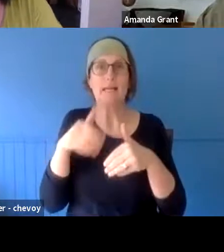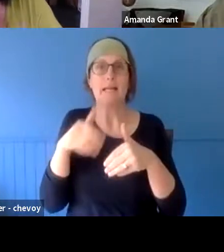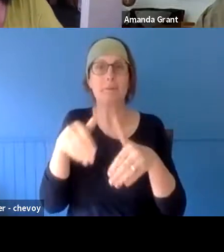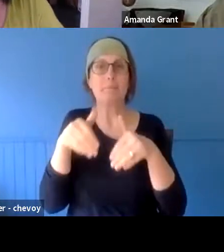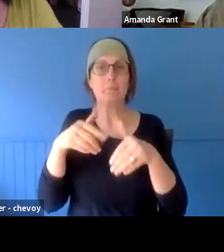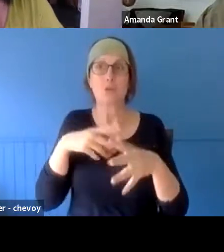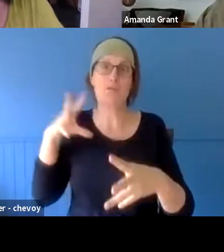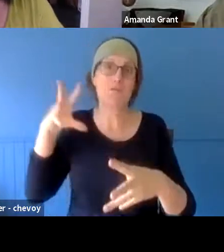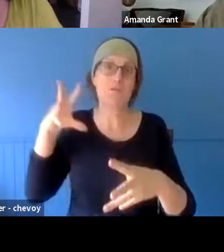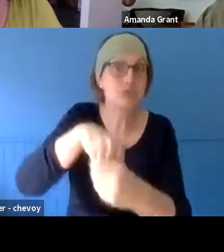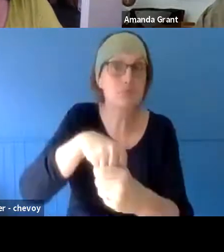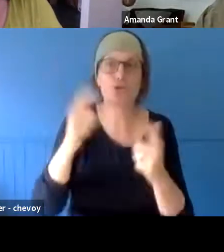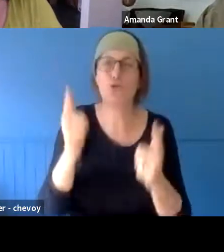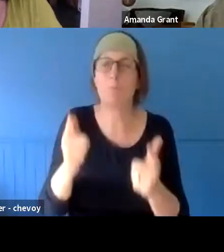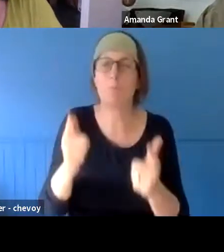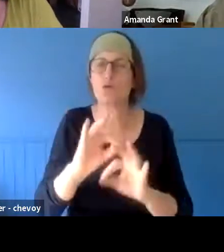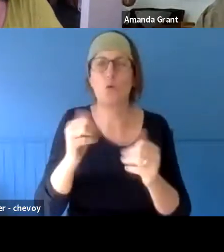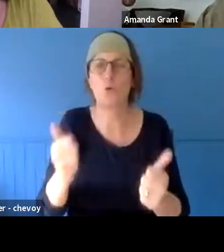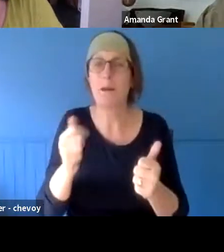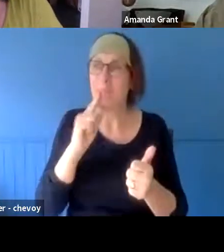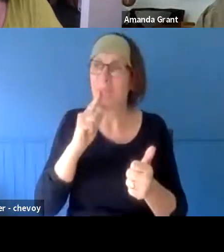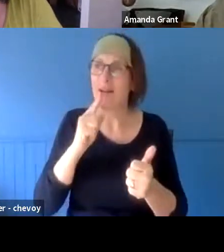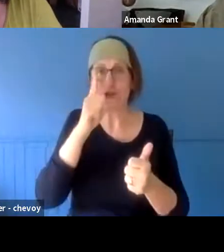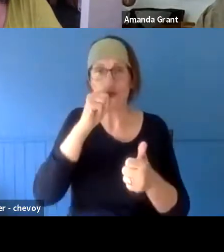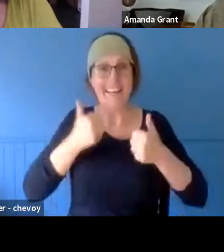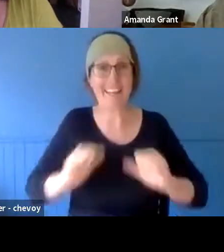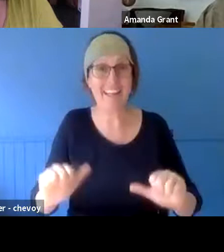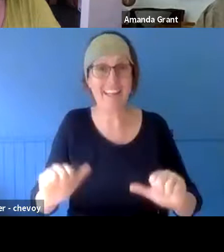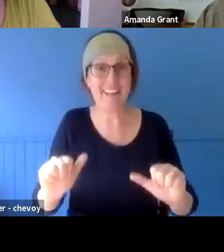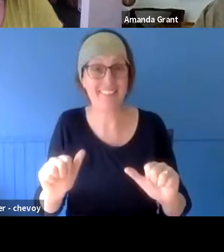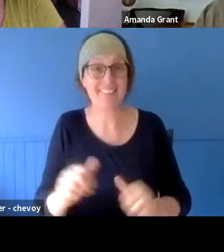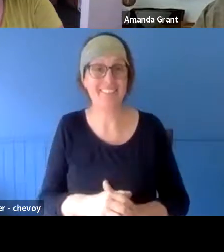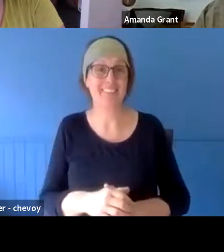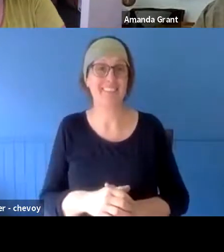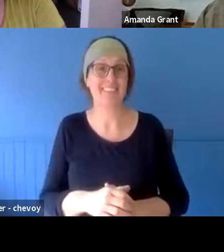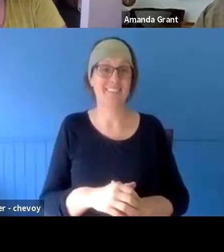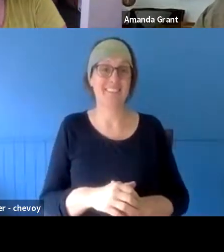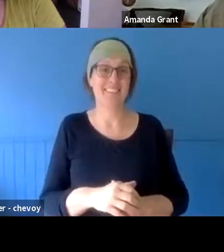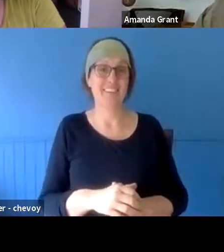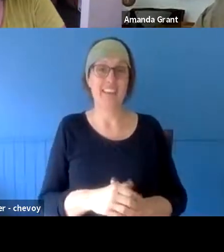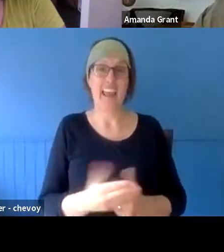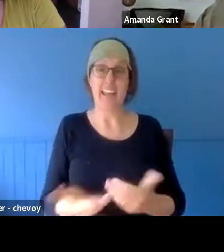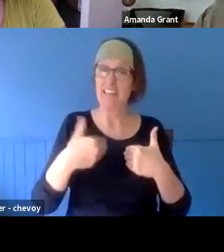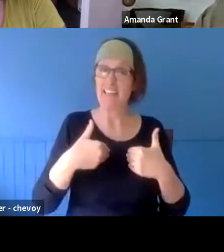a bloody good distraction for me for the anniversary - I'll be flat-out!